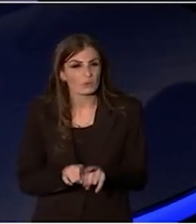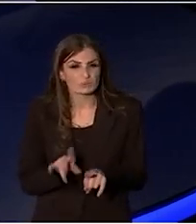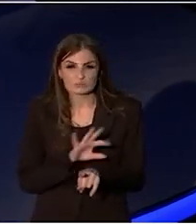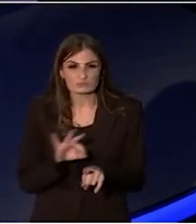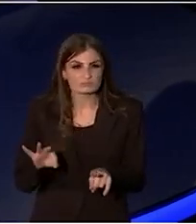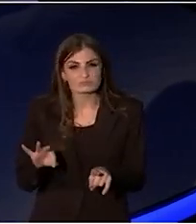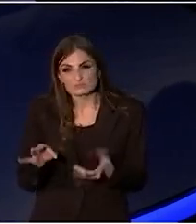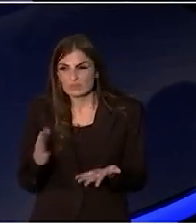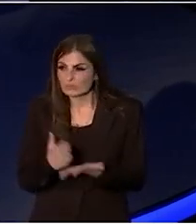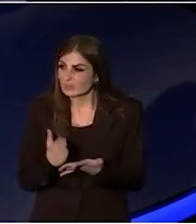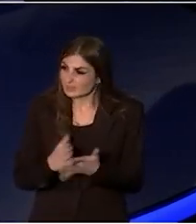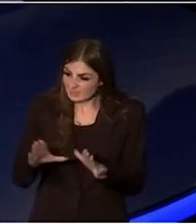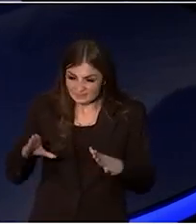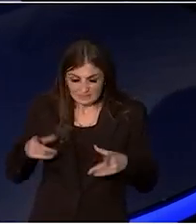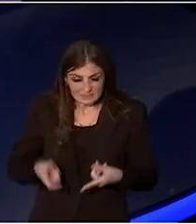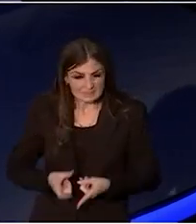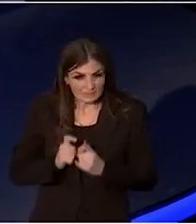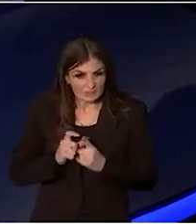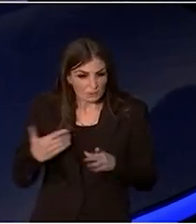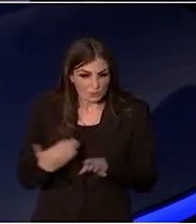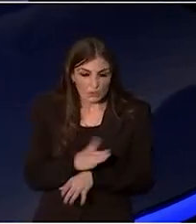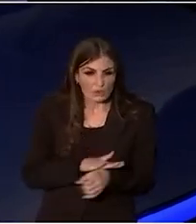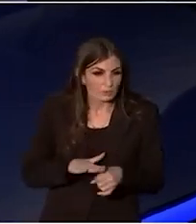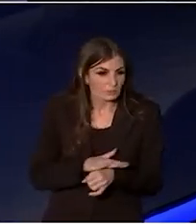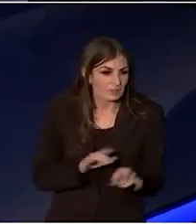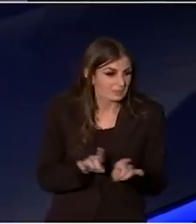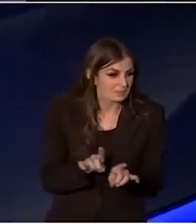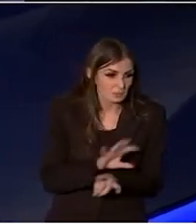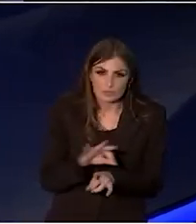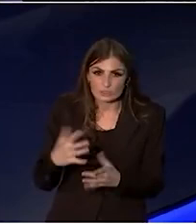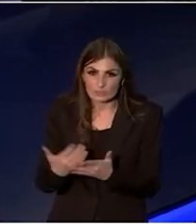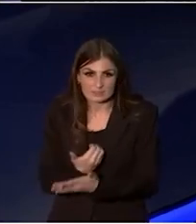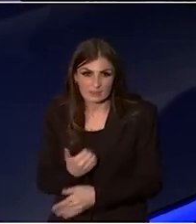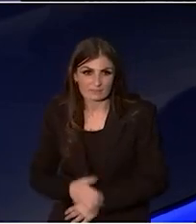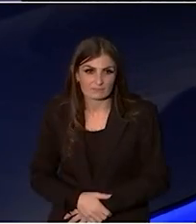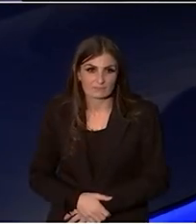tough workplaces and unsafe workplaces.